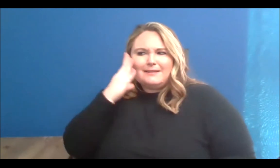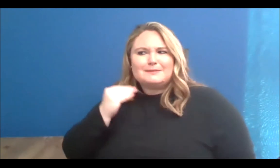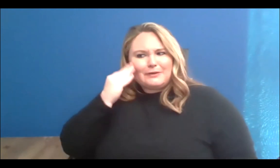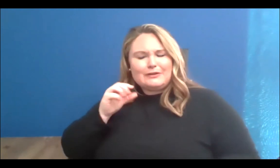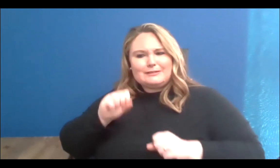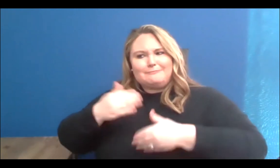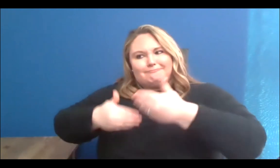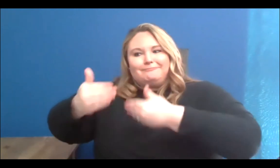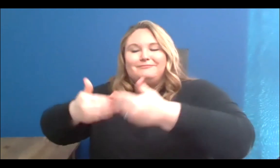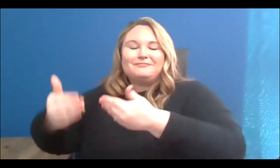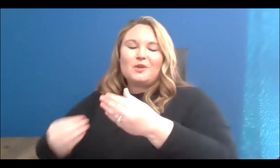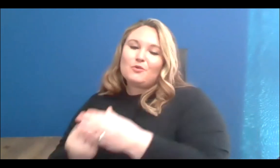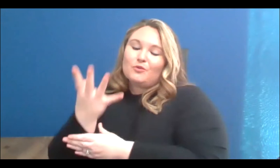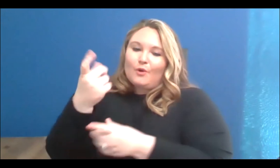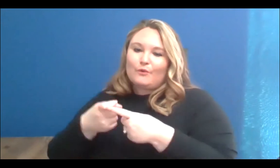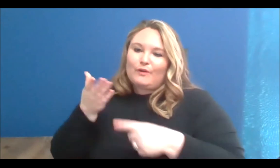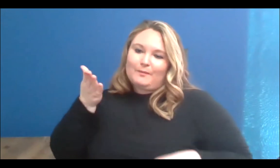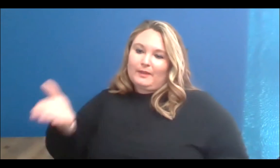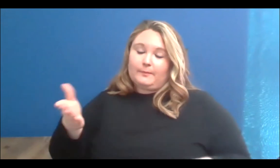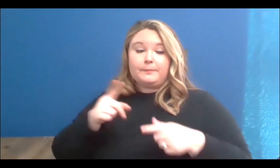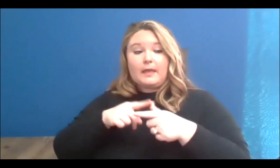And then later, I kind of transitioned into youth workshops as well and that